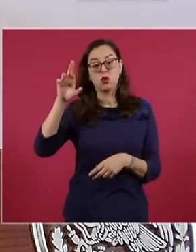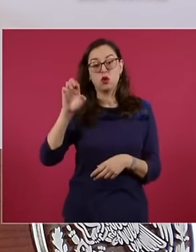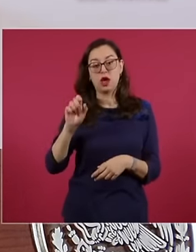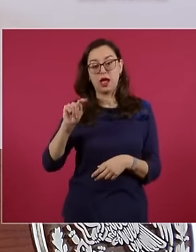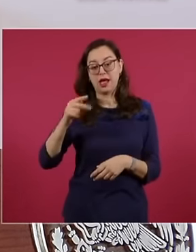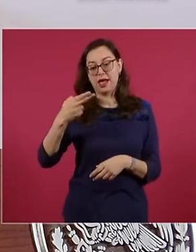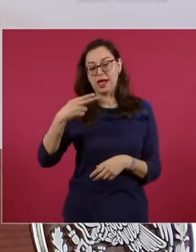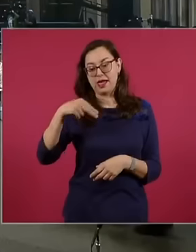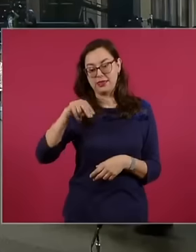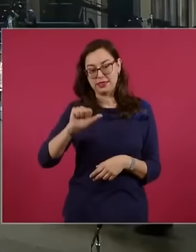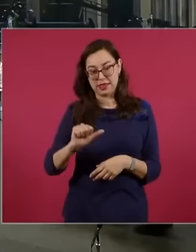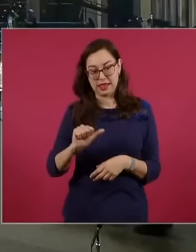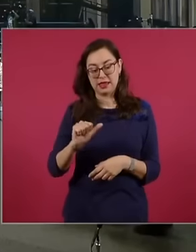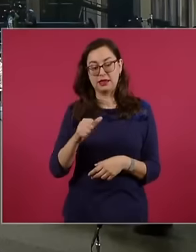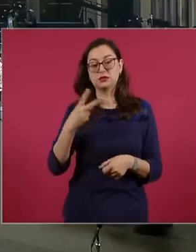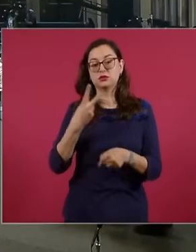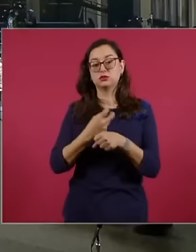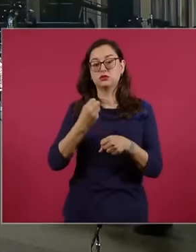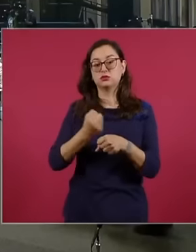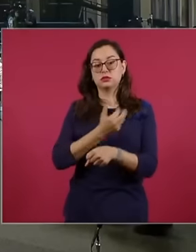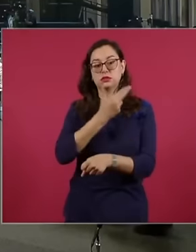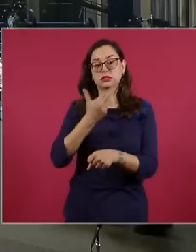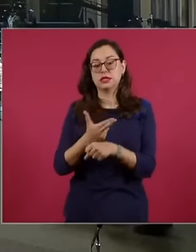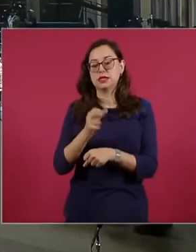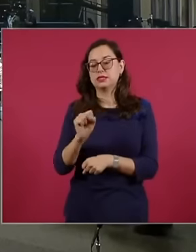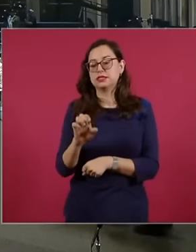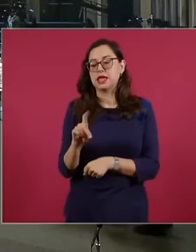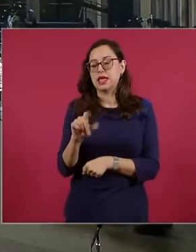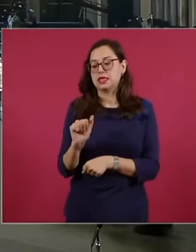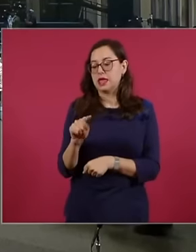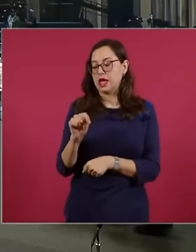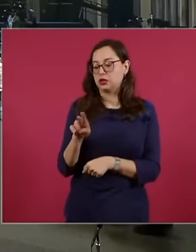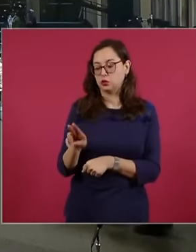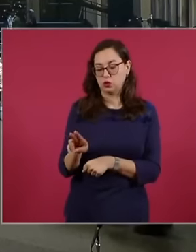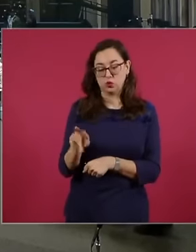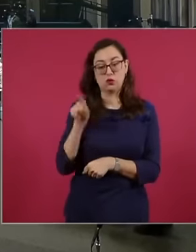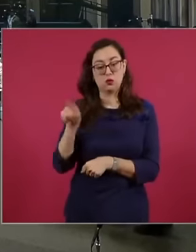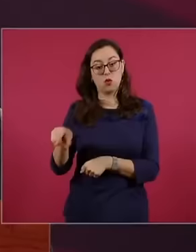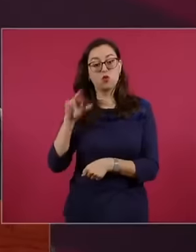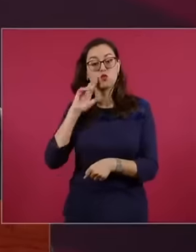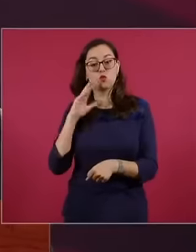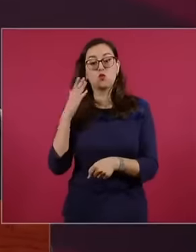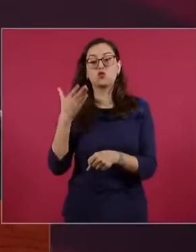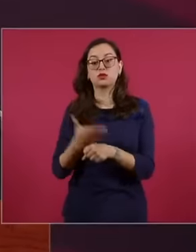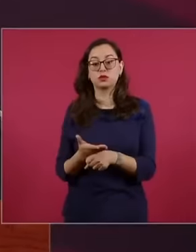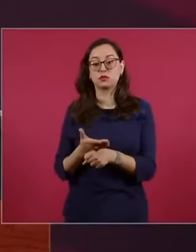undersecretary of the territorial planning order that she was in charge of supporting us in. the whole